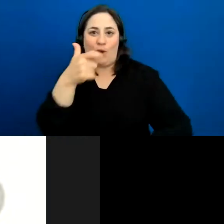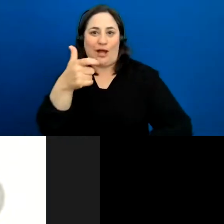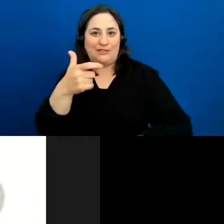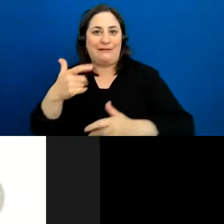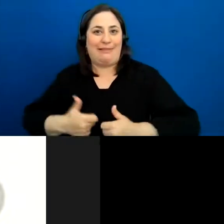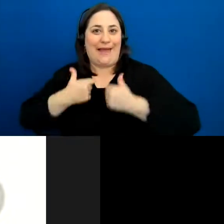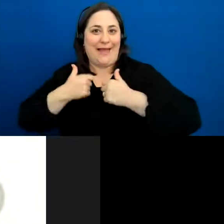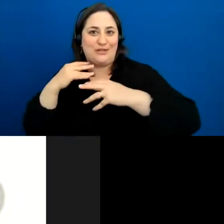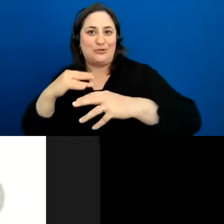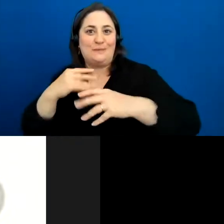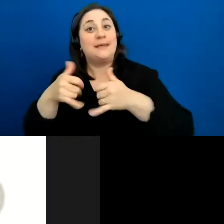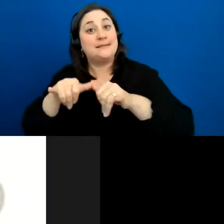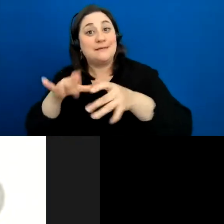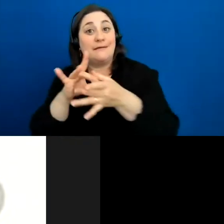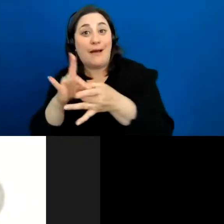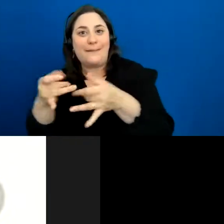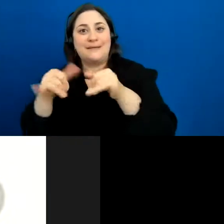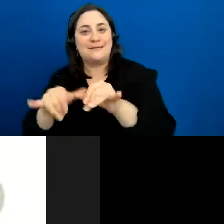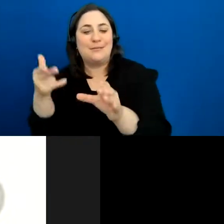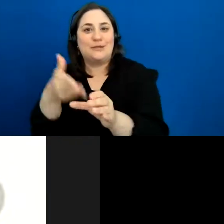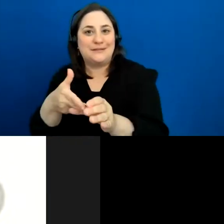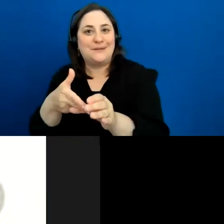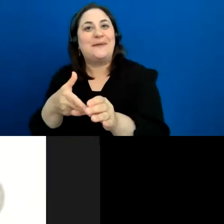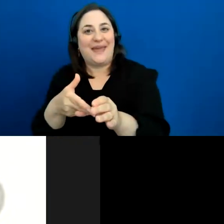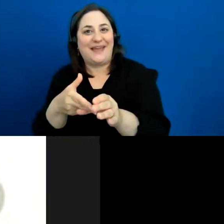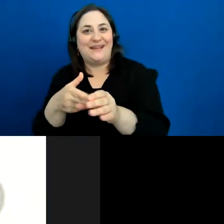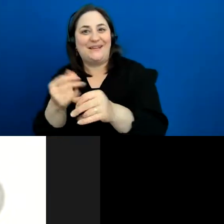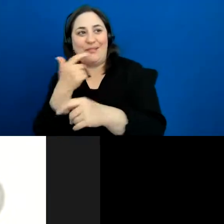to comment and participate with the Zoom session even though they are not there live.